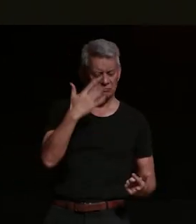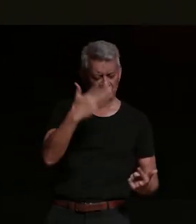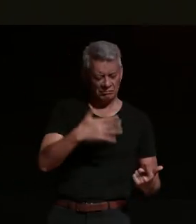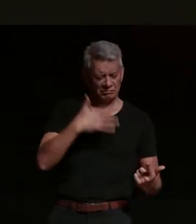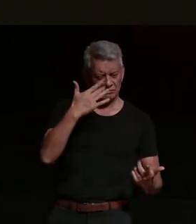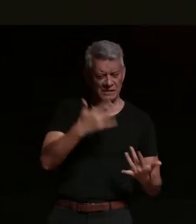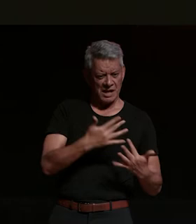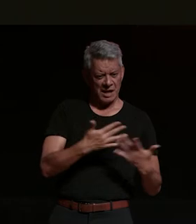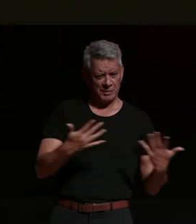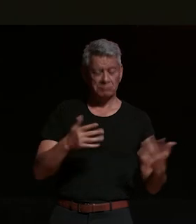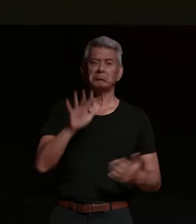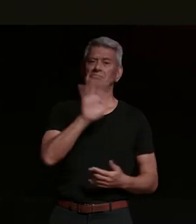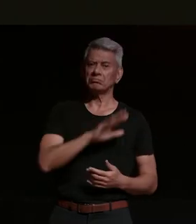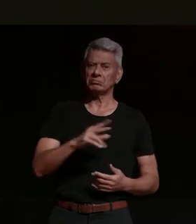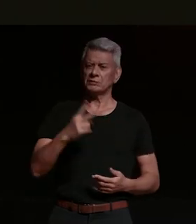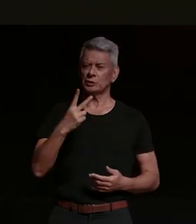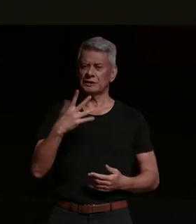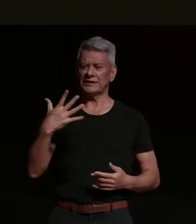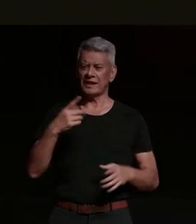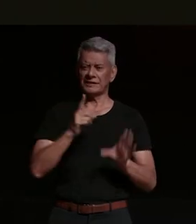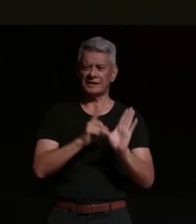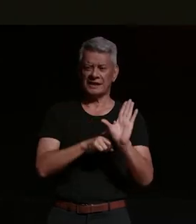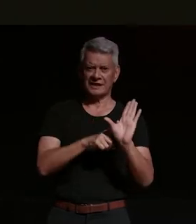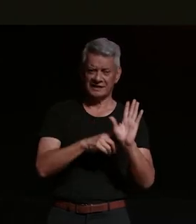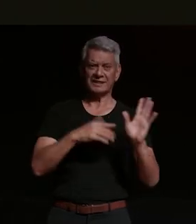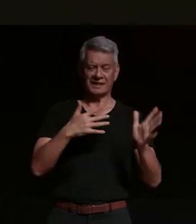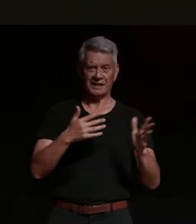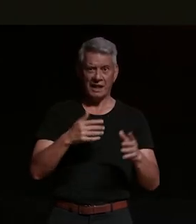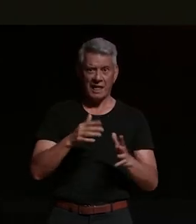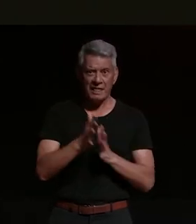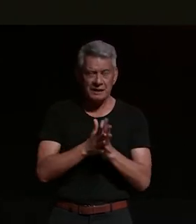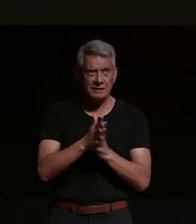about 25 years and like i speak in some of the guys earlier that's like 109 years in dog years